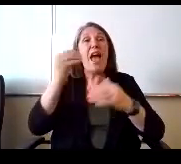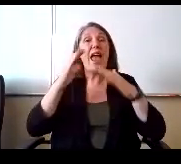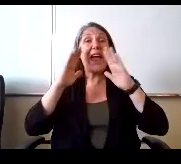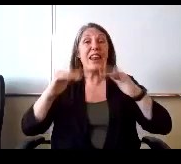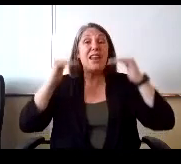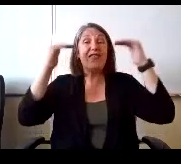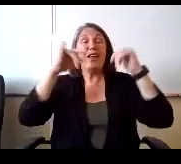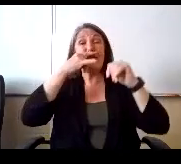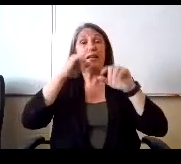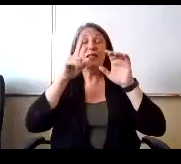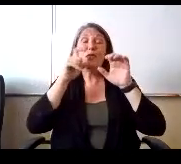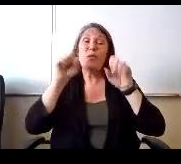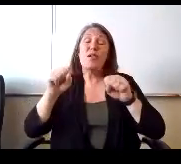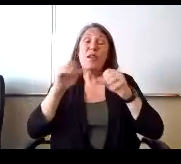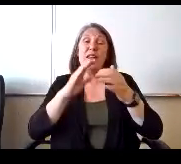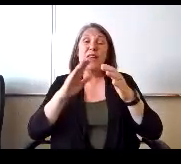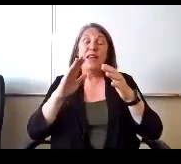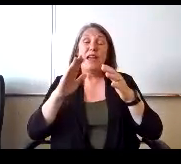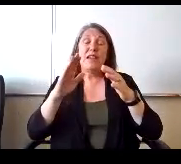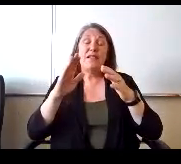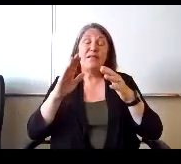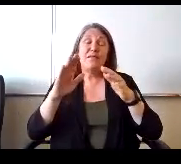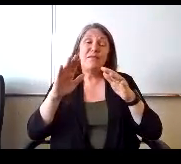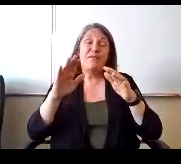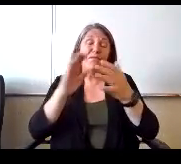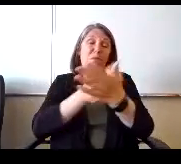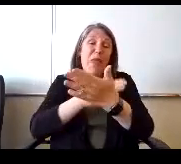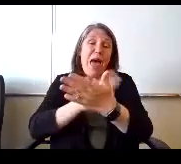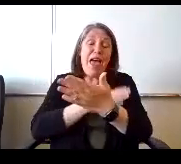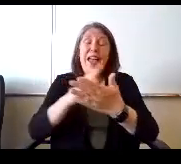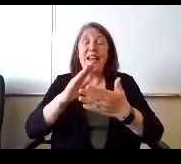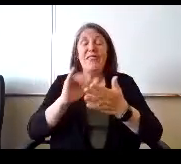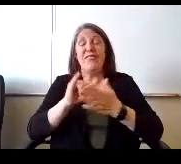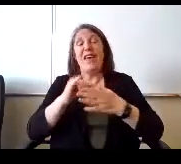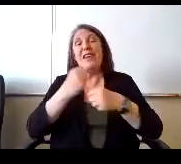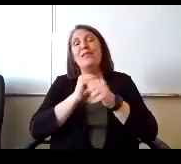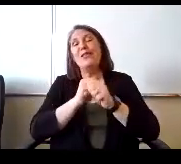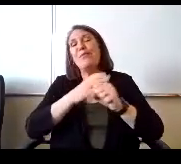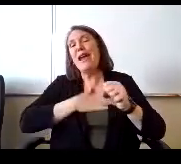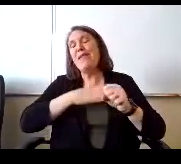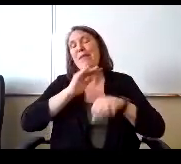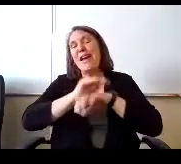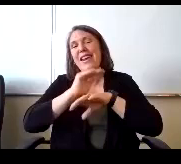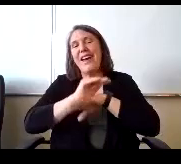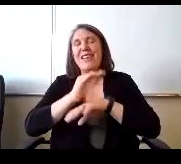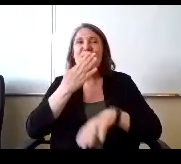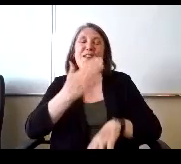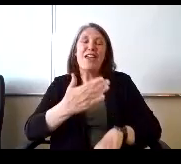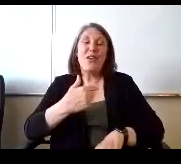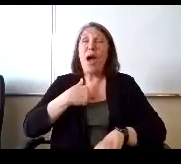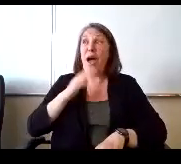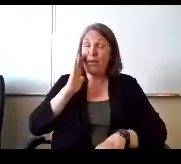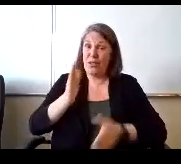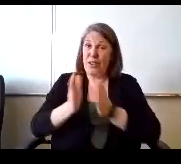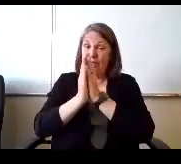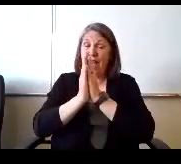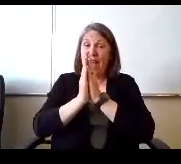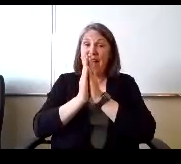and that just made my night Mr Royer, thank you for that. Yes ma'am. I would also say that I was going to ask you in registration.